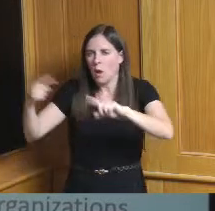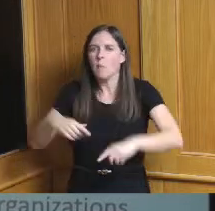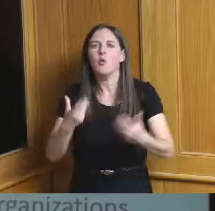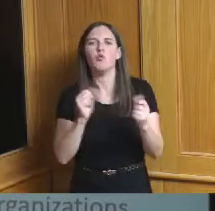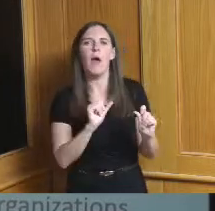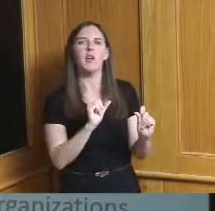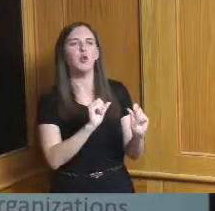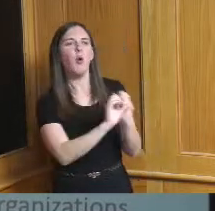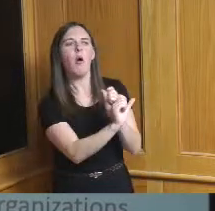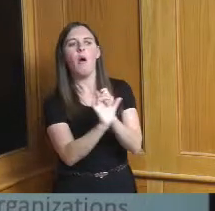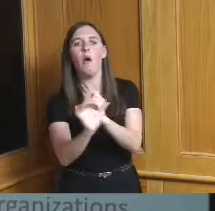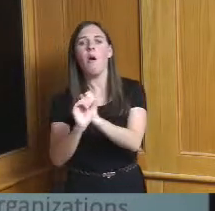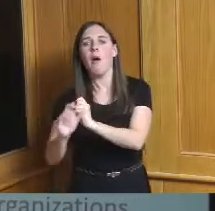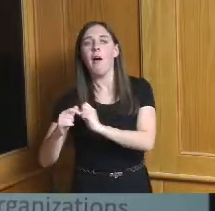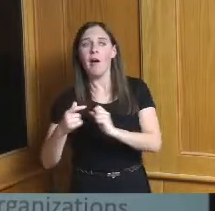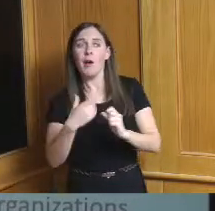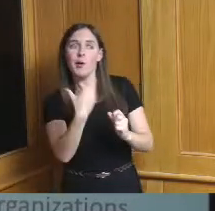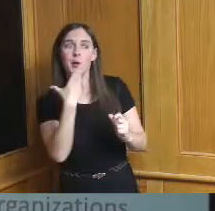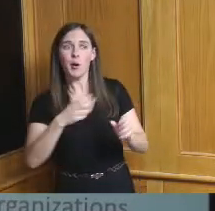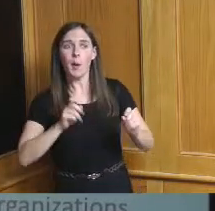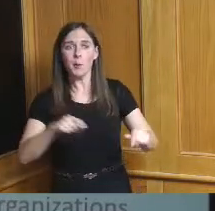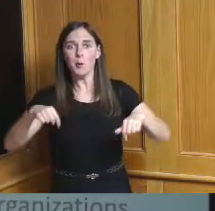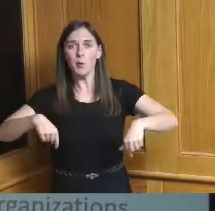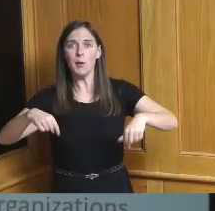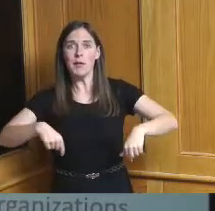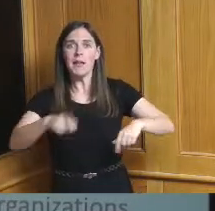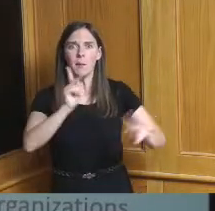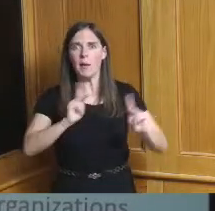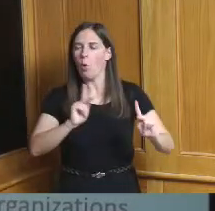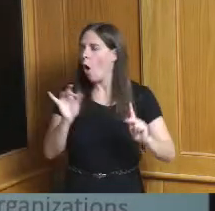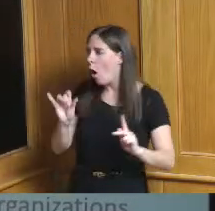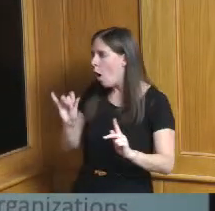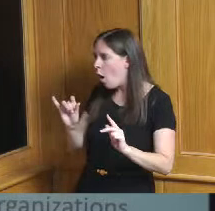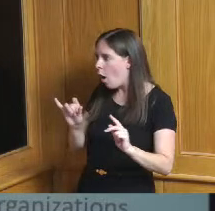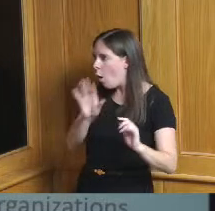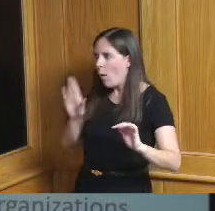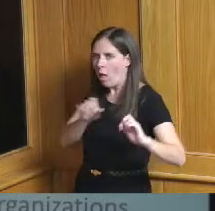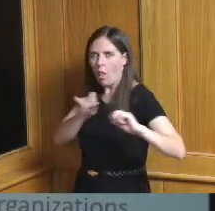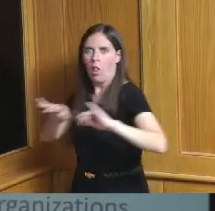and I think often people when they say that mean attracting folks from outside and that's important